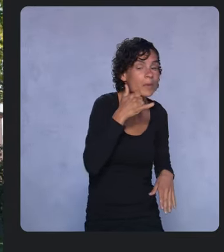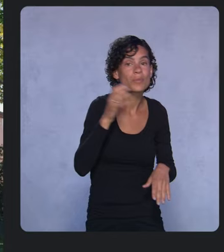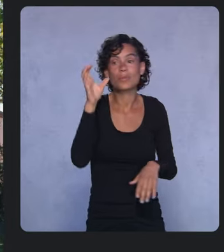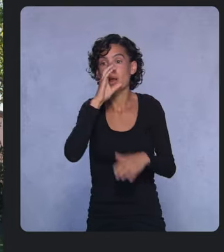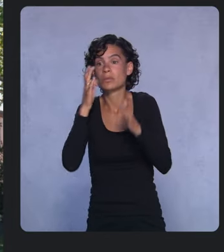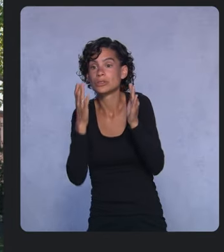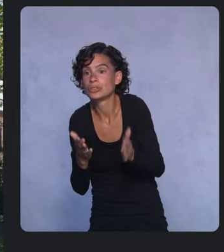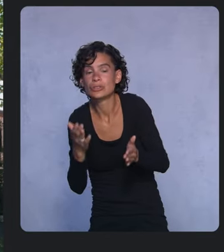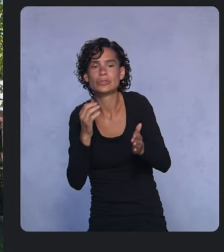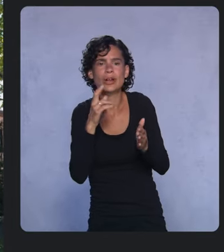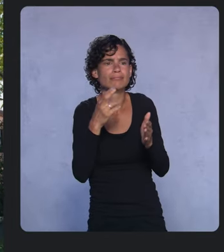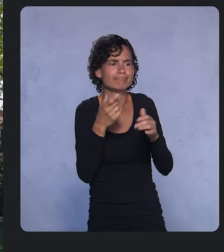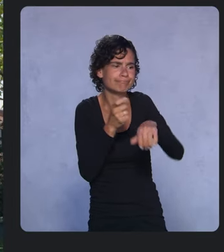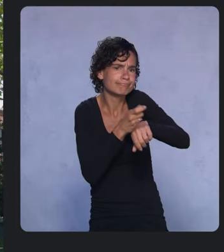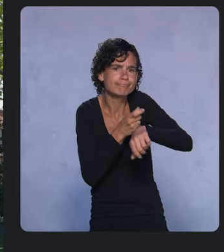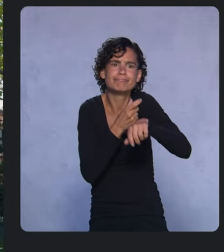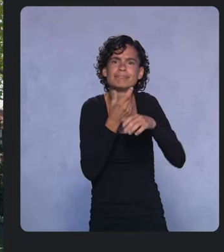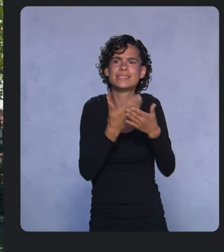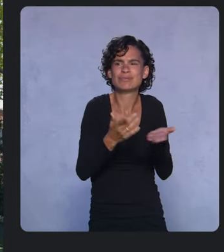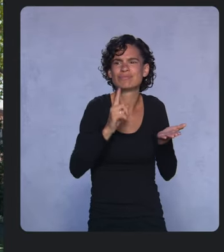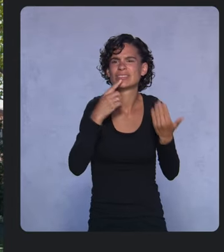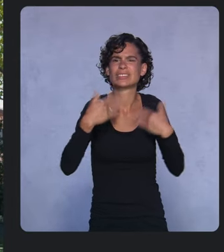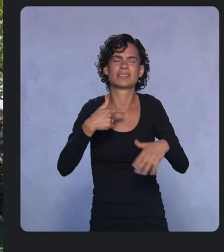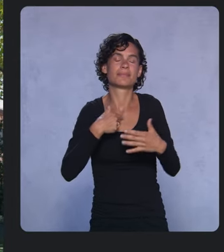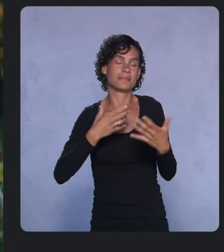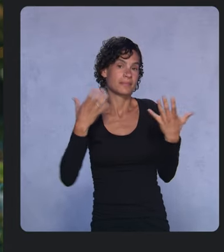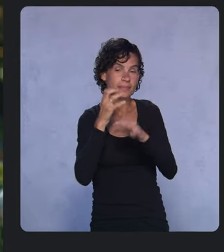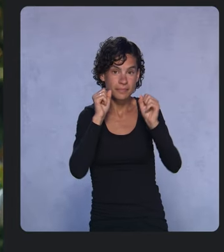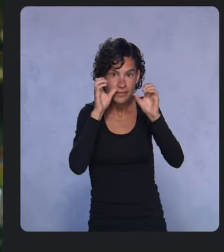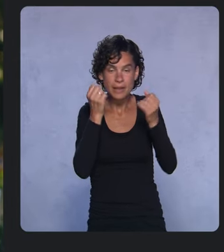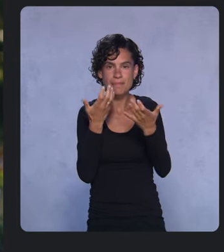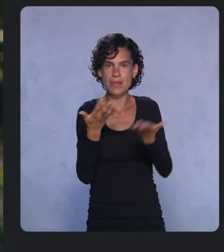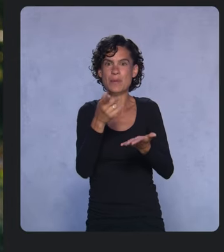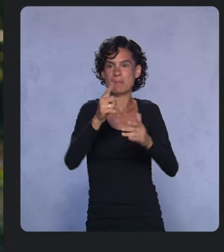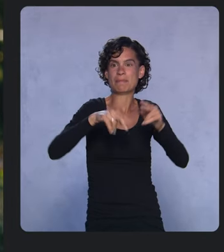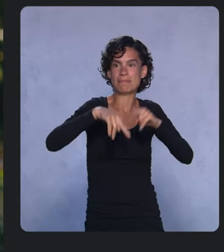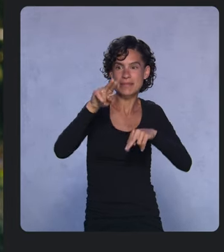We are amazed by the things you build; things that we could have never imagined,